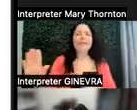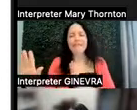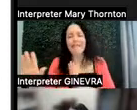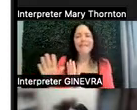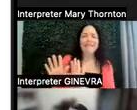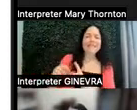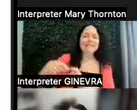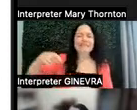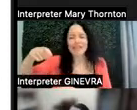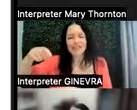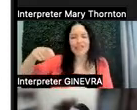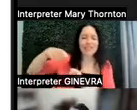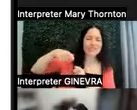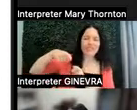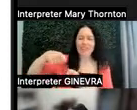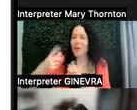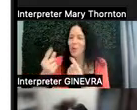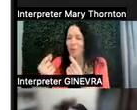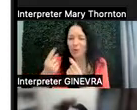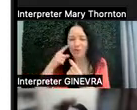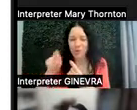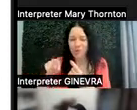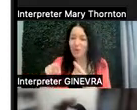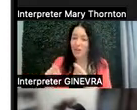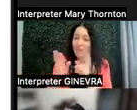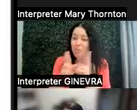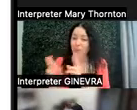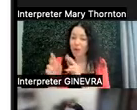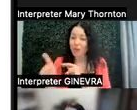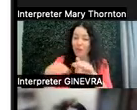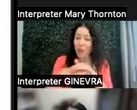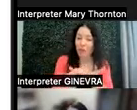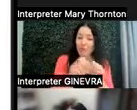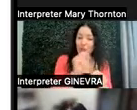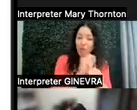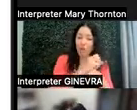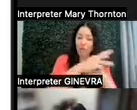Are we preparing you to go into the working world? . Are we trying to teach you this academic skill?